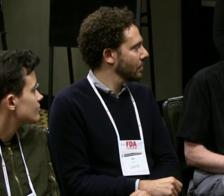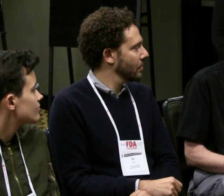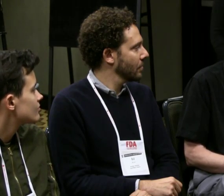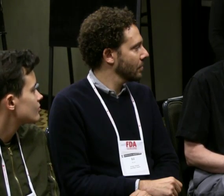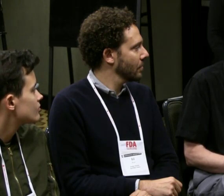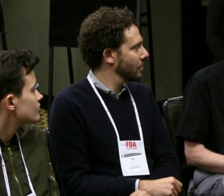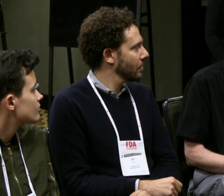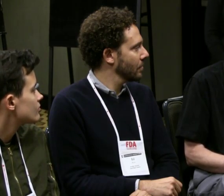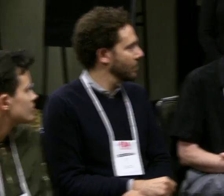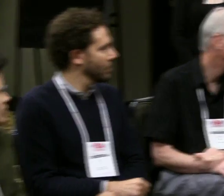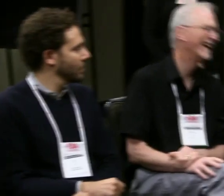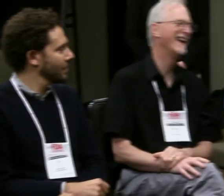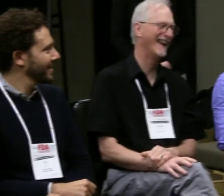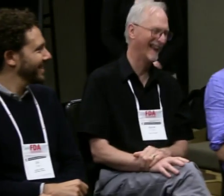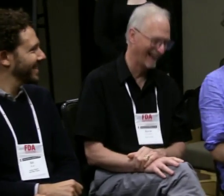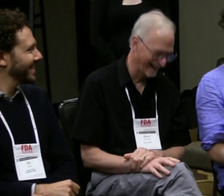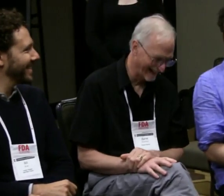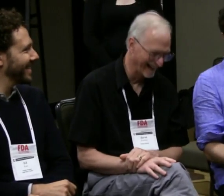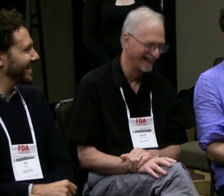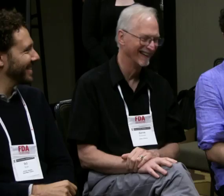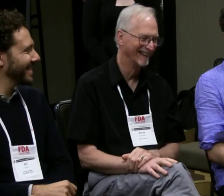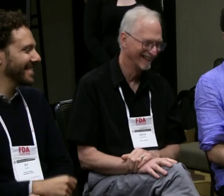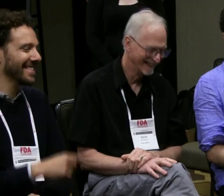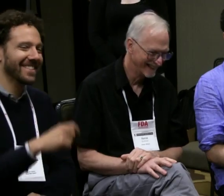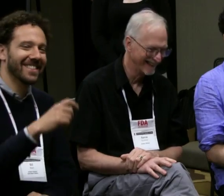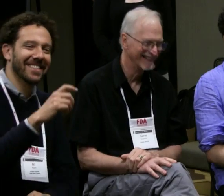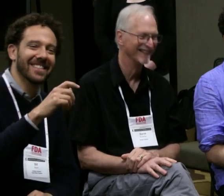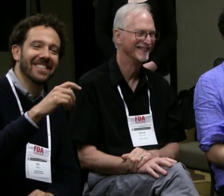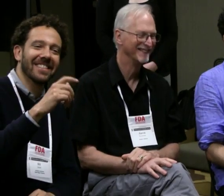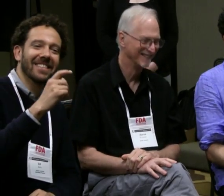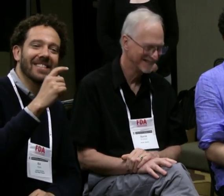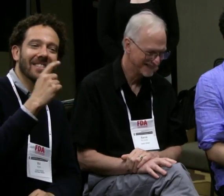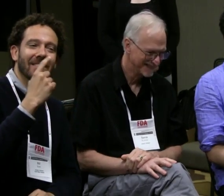(translator) And really you're actors, this is theater! This isn't radio, you should be used to this idea.